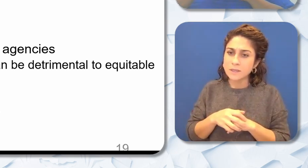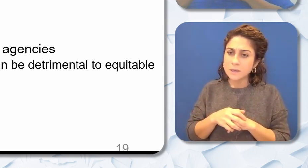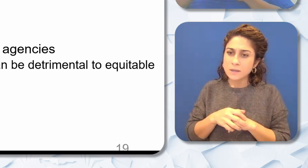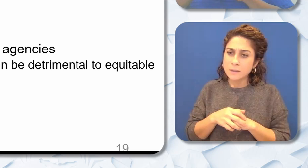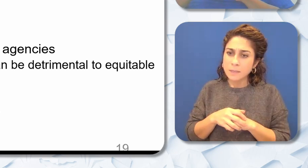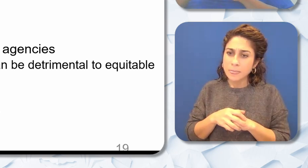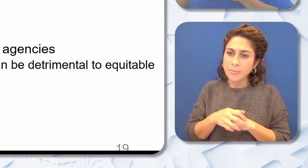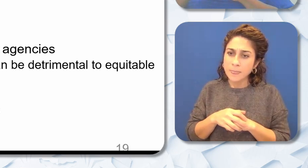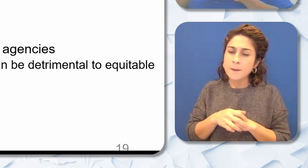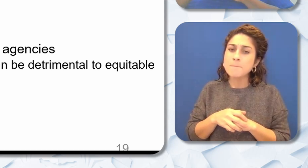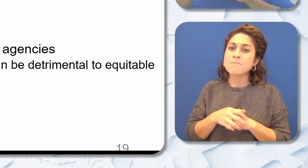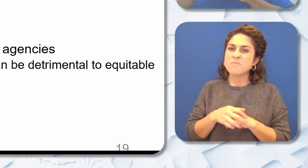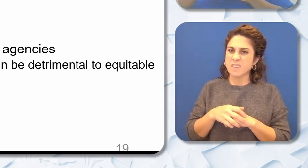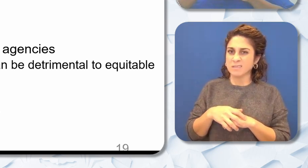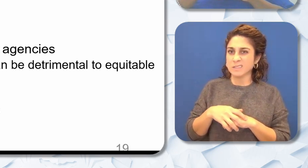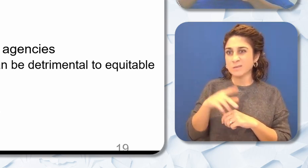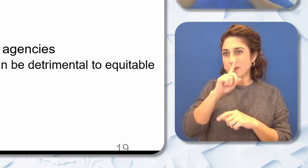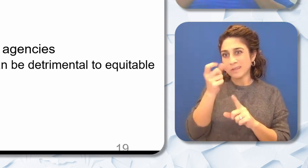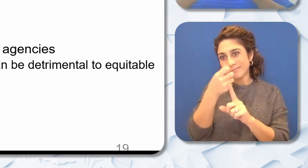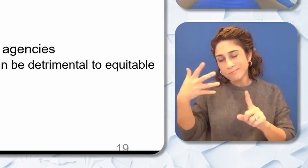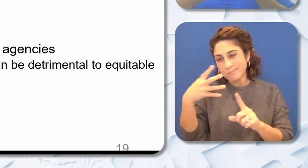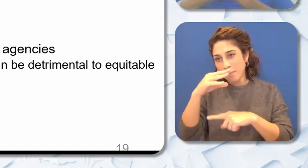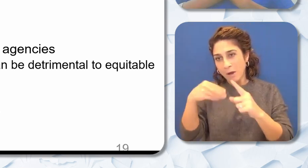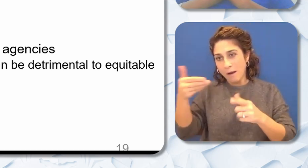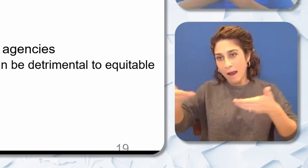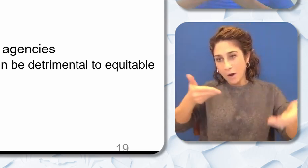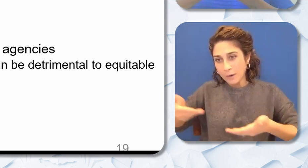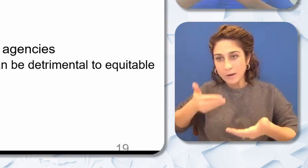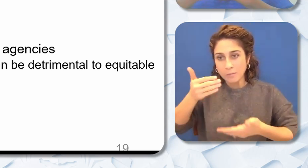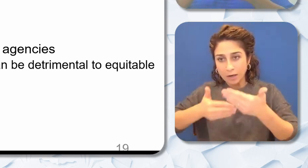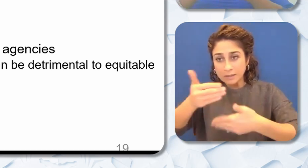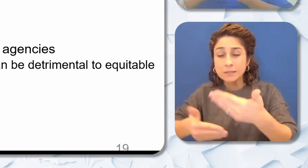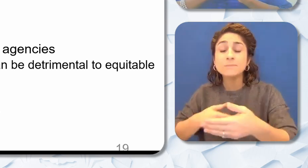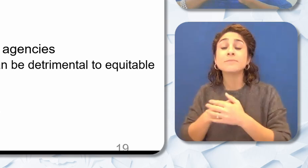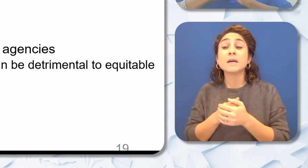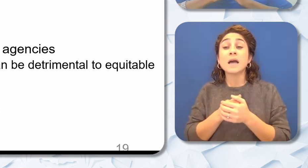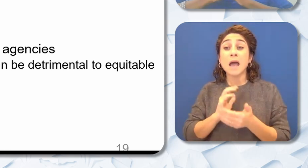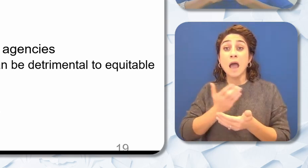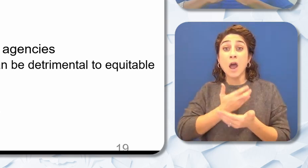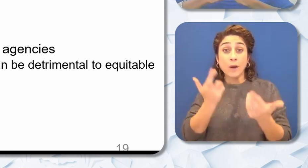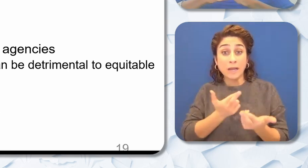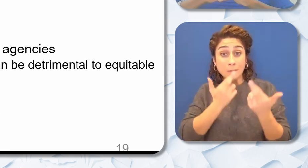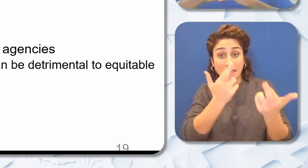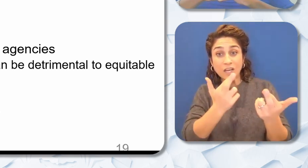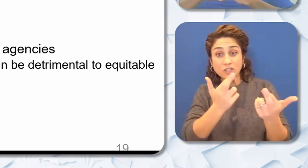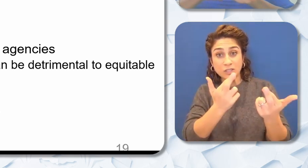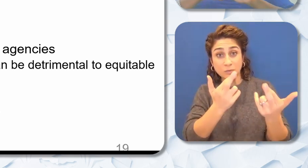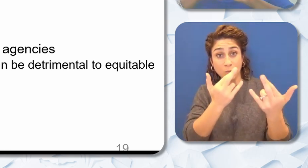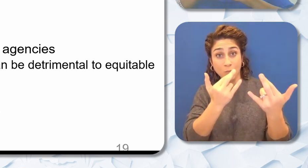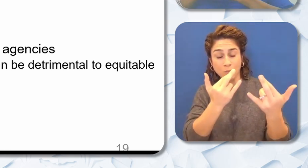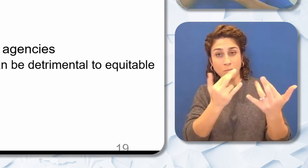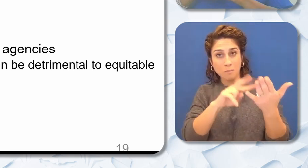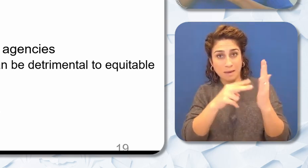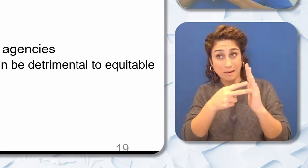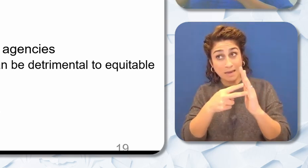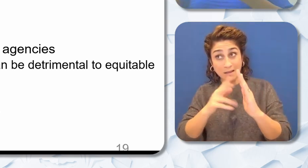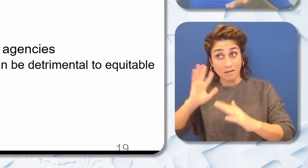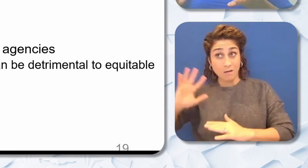hiring process. So some of our recommendations are changing outdated hiring practices. I sat